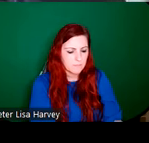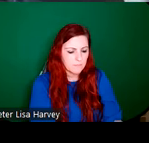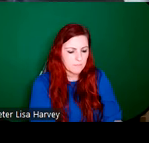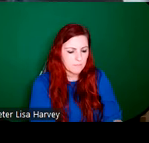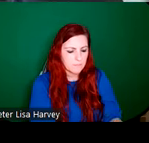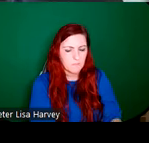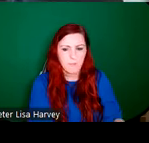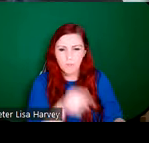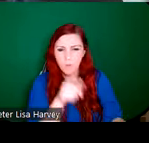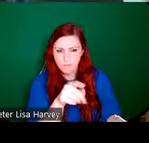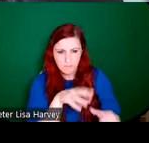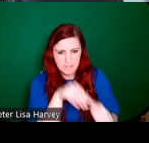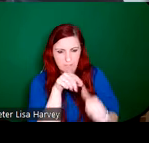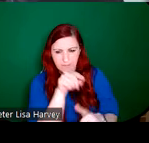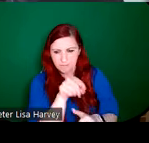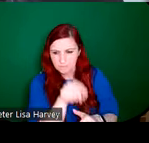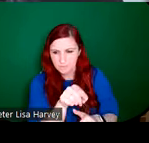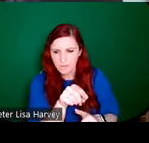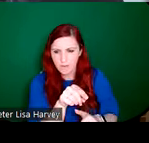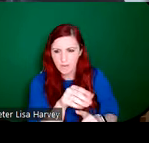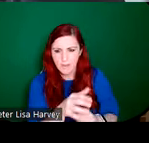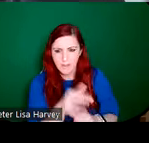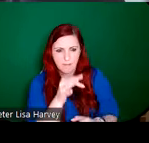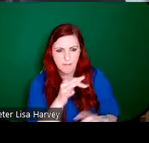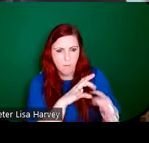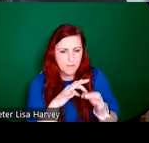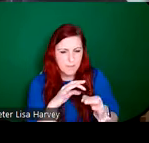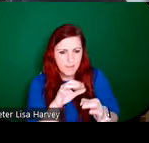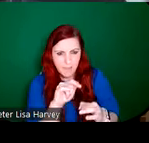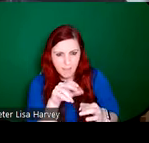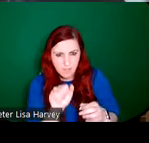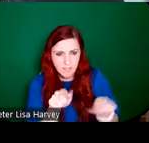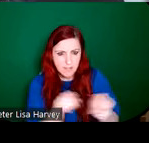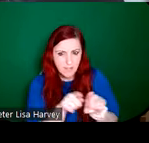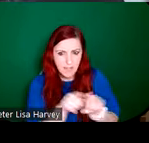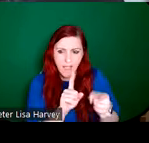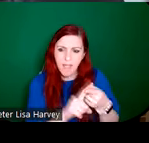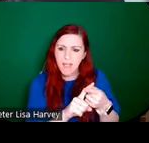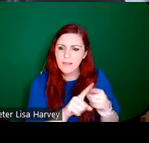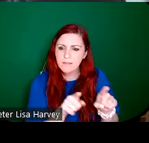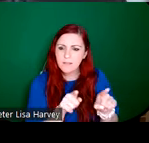particularly the wings and clothes of the angels, which reveal Healy's